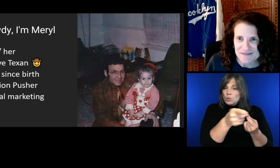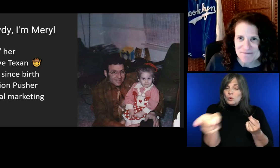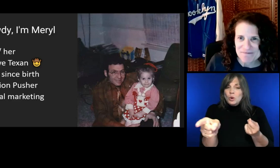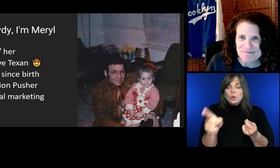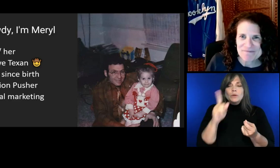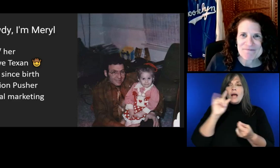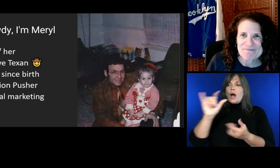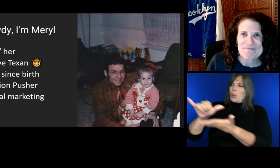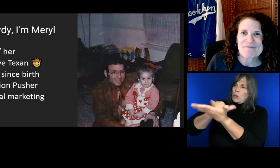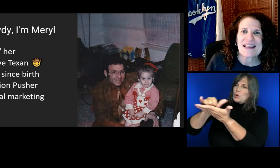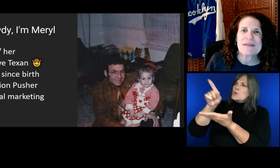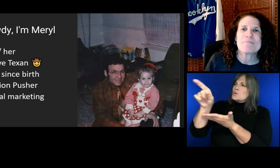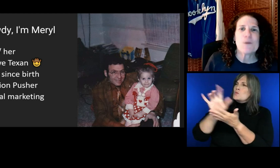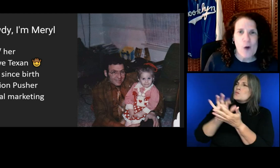Meanwhile, I'll continue.